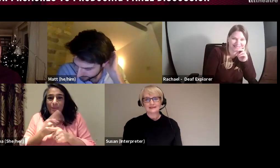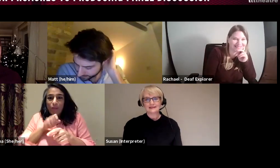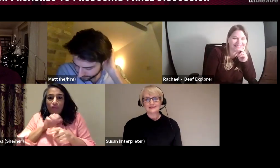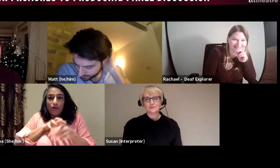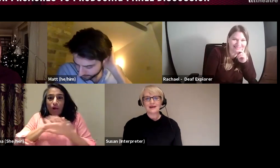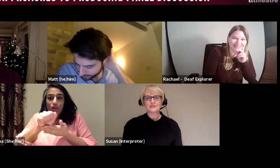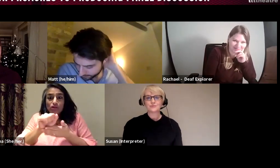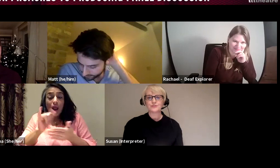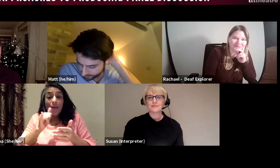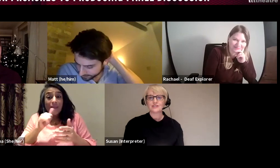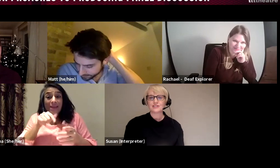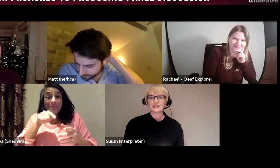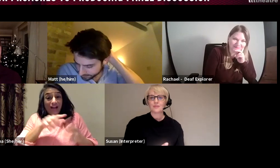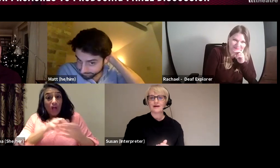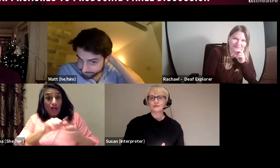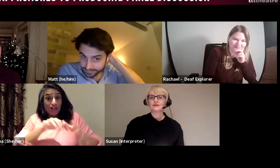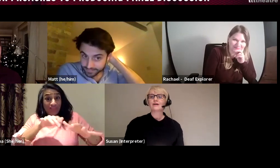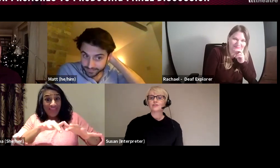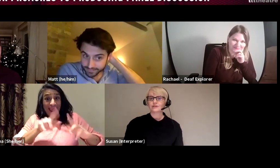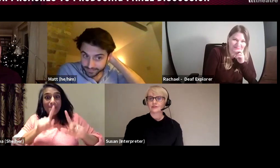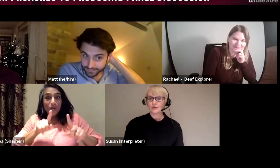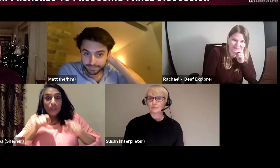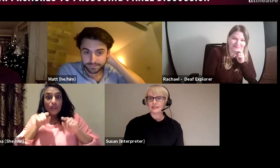And Matt was mentioning about the culture of a company,